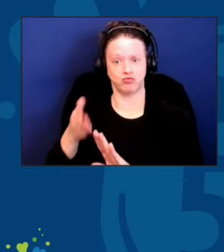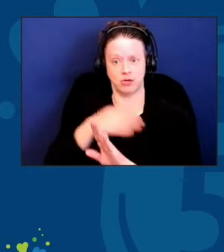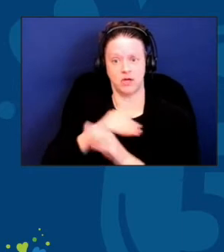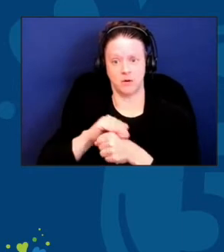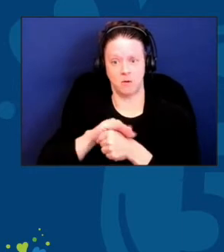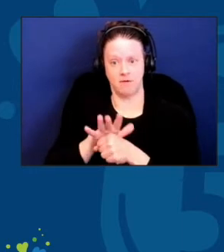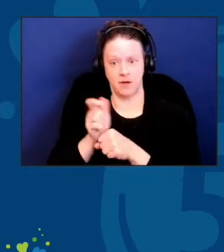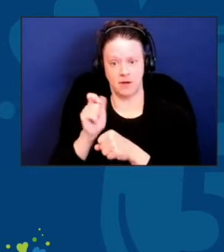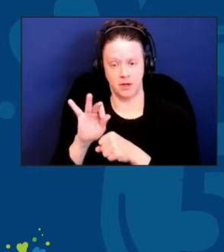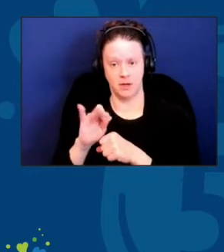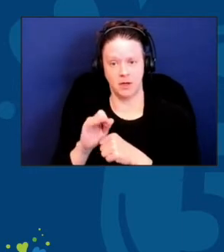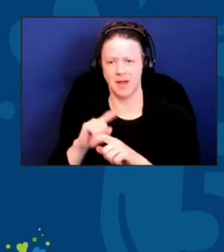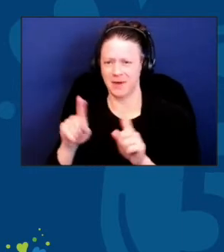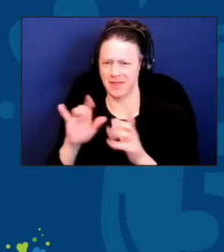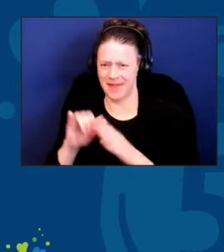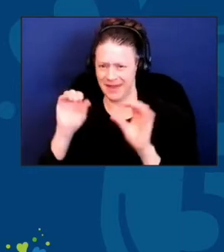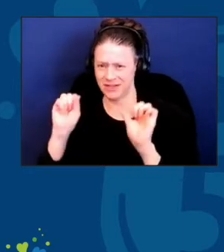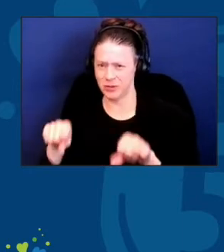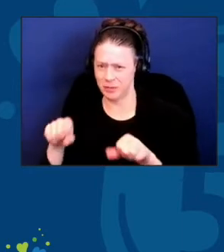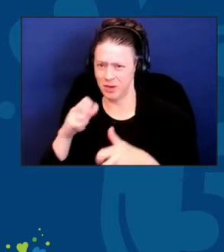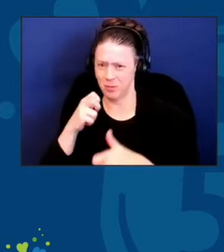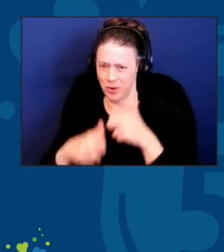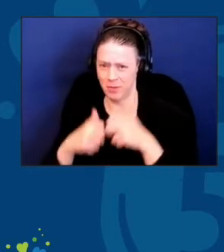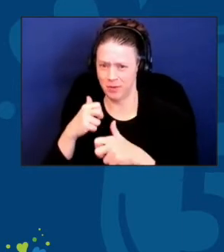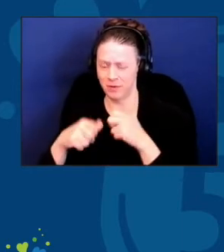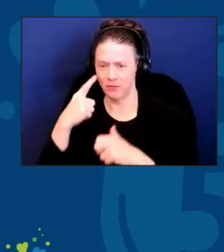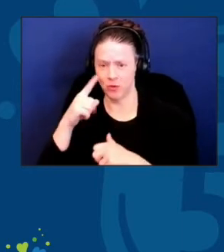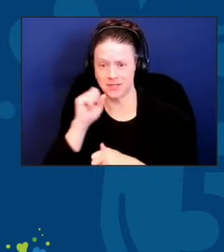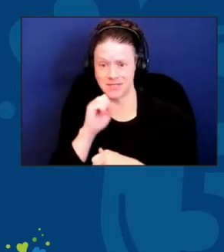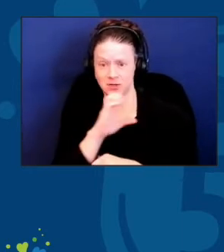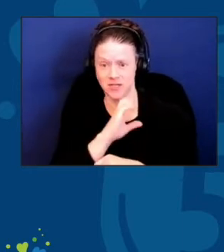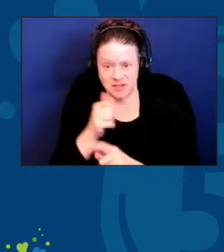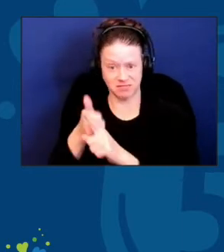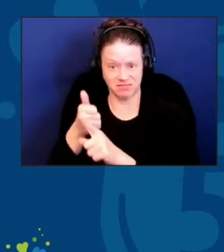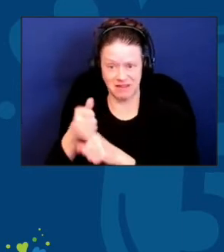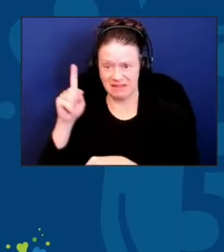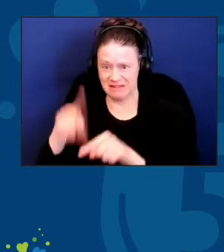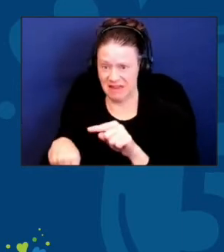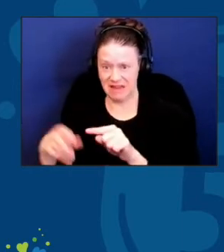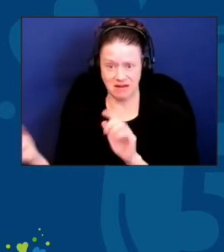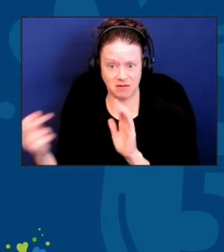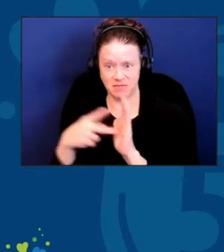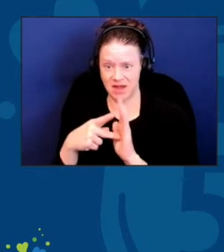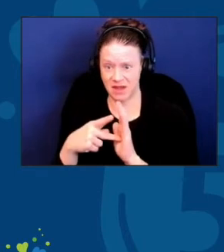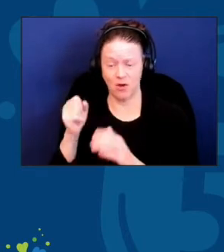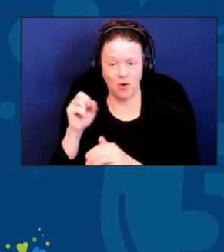who can't return or are afraid to return to their Senior Nutrition Program.